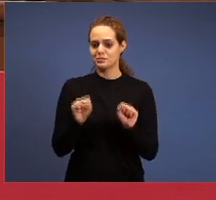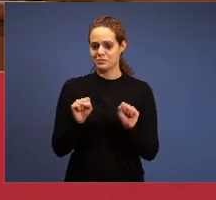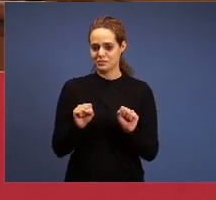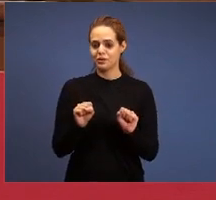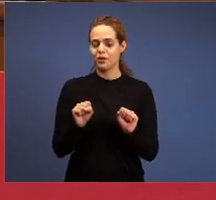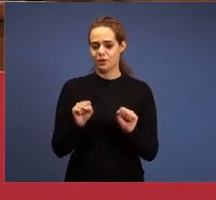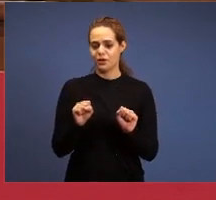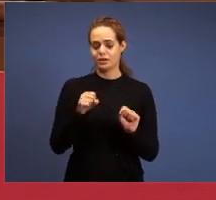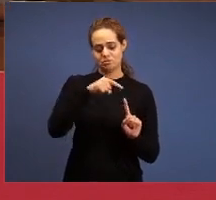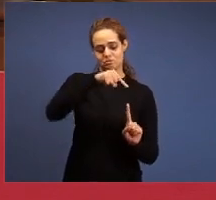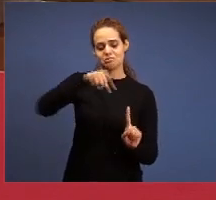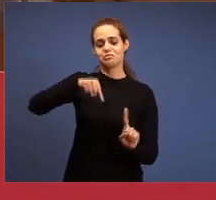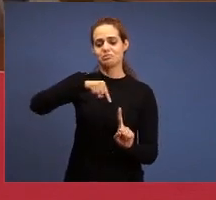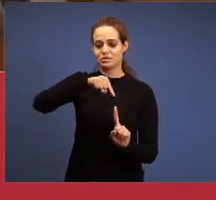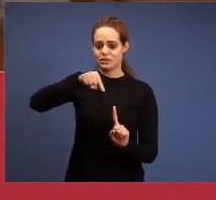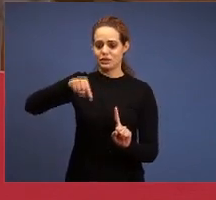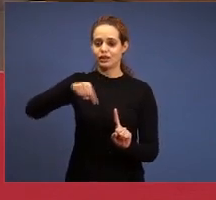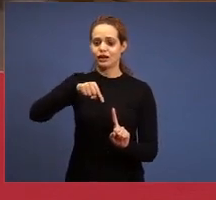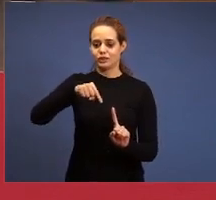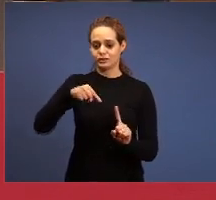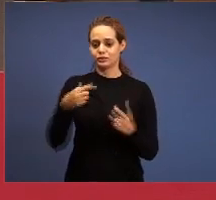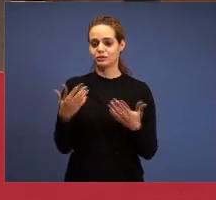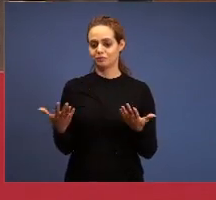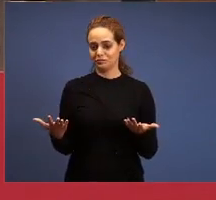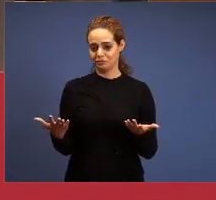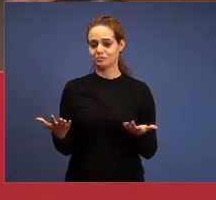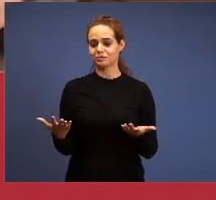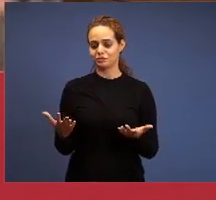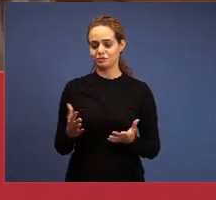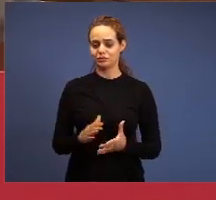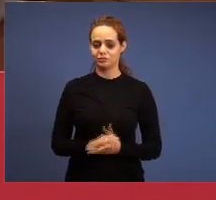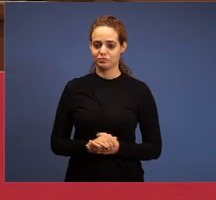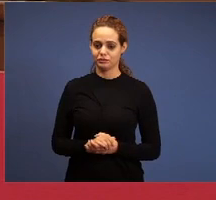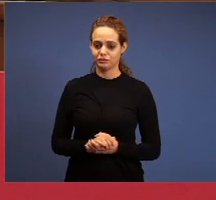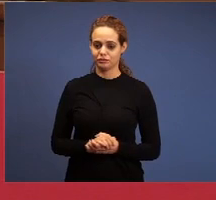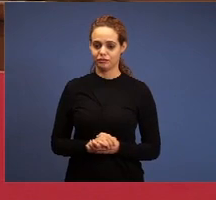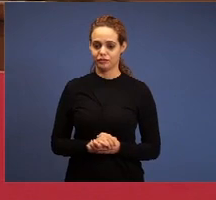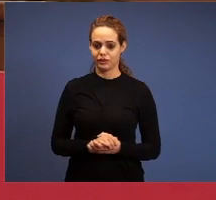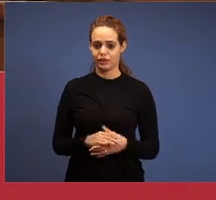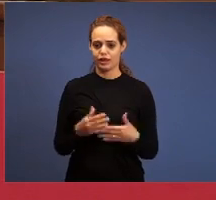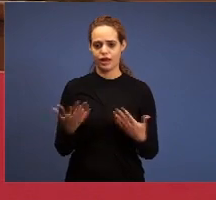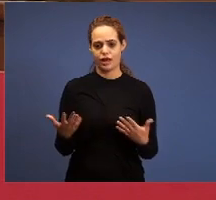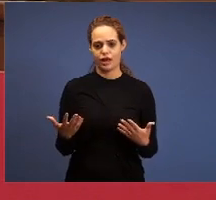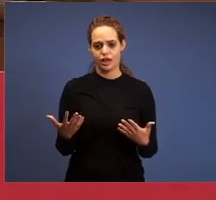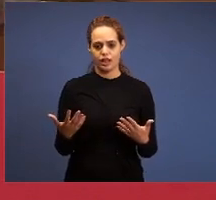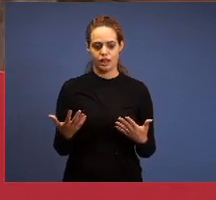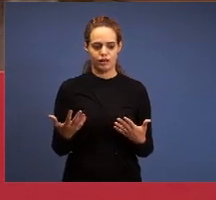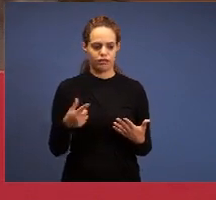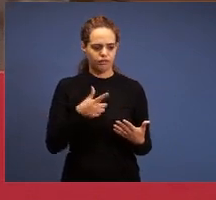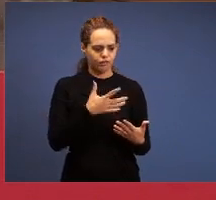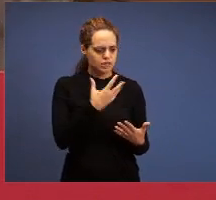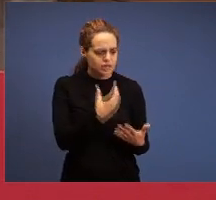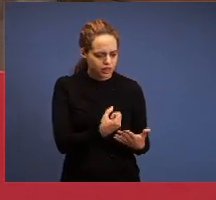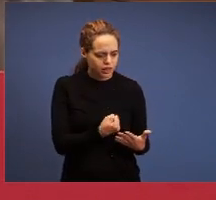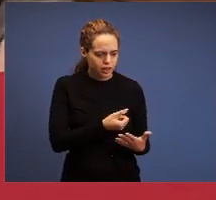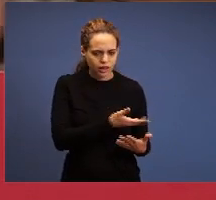save too. My brethren, that’s what we can’t admit, to the detriment of the great